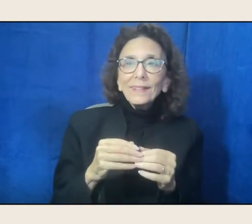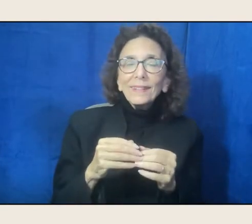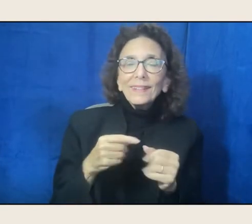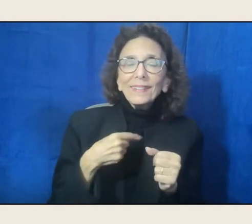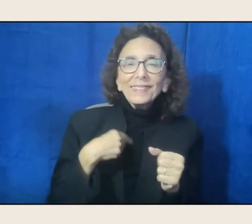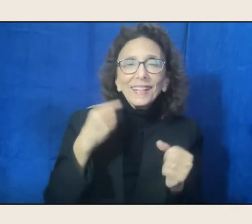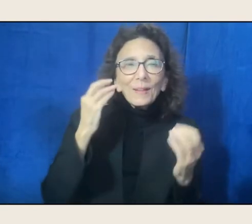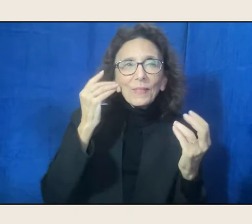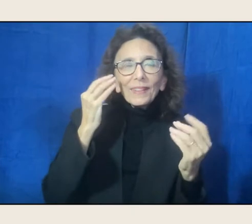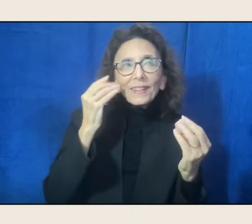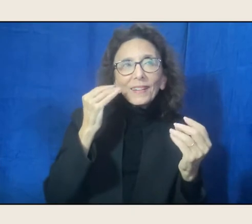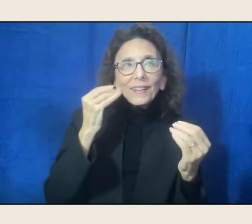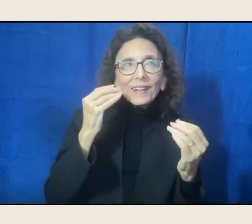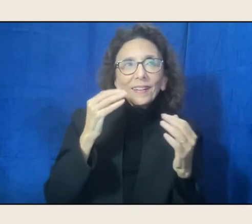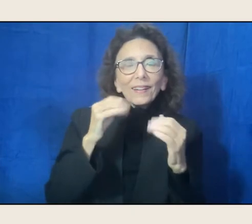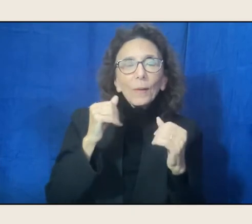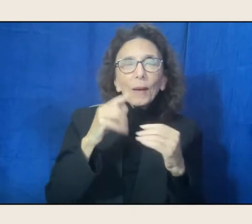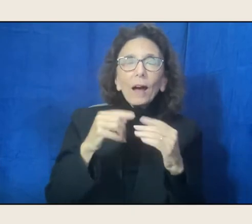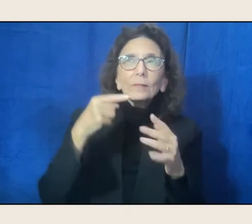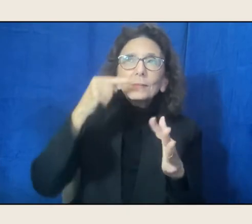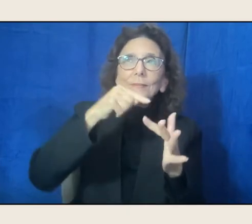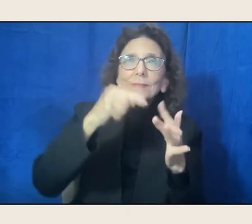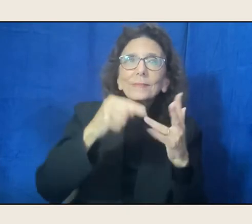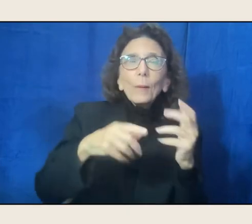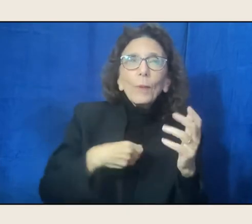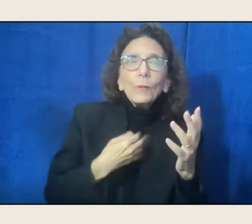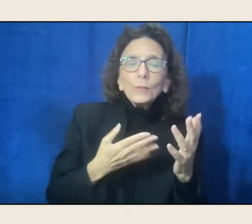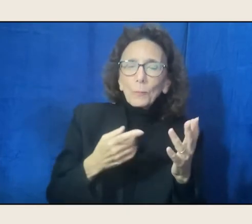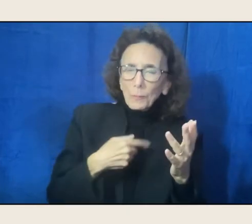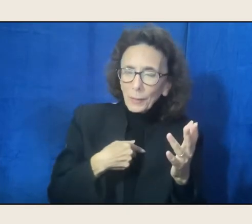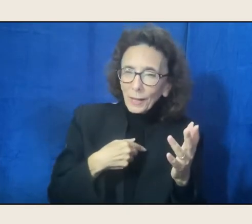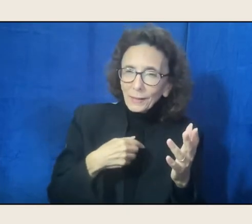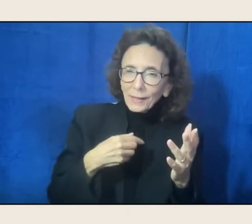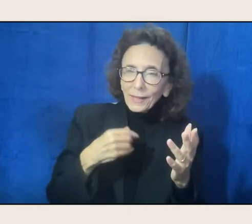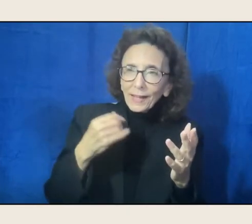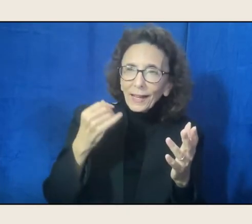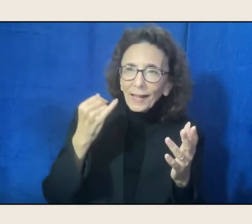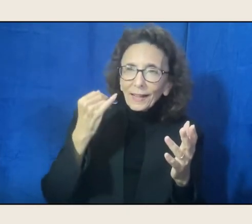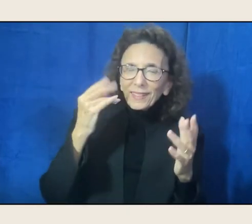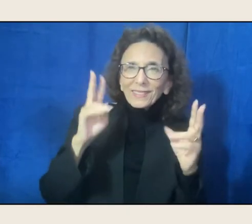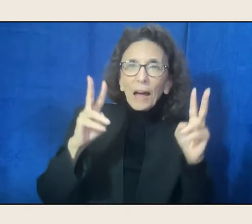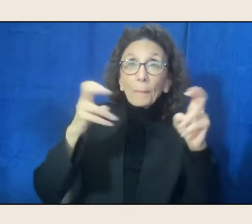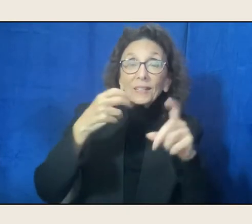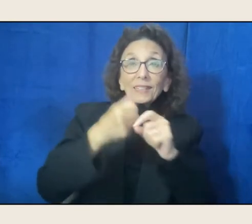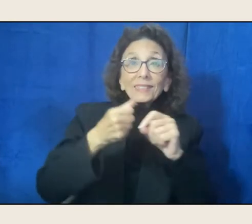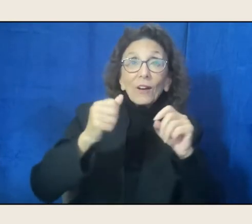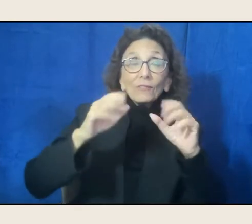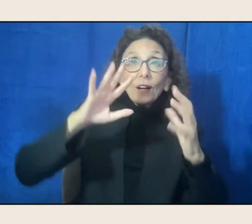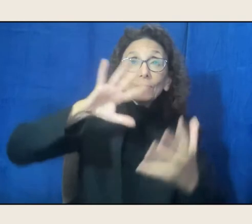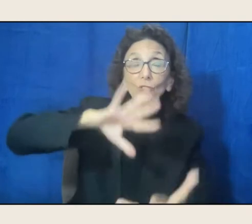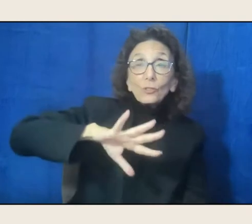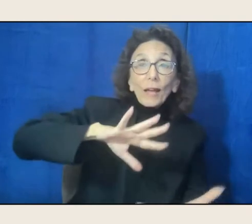to certain poems, but I'm fascinated by that as an overall topic with many different manifestations